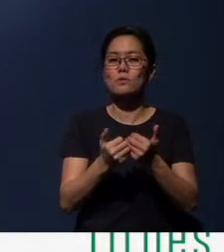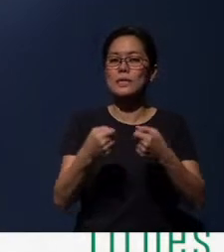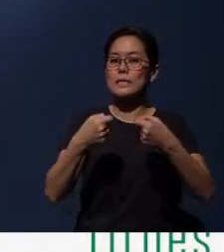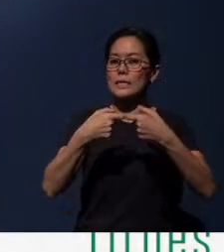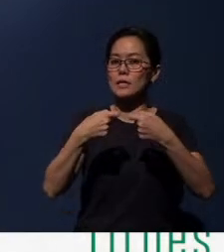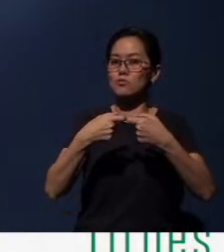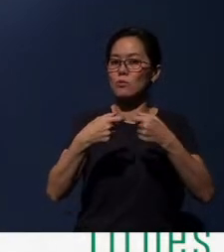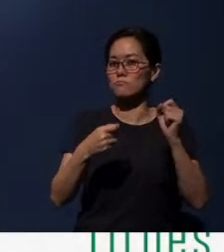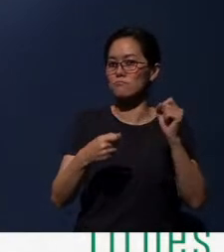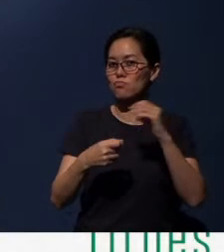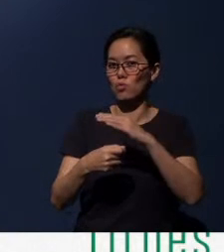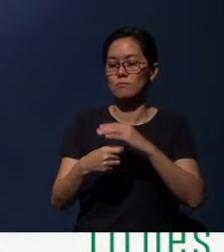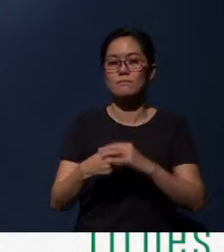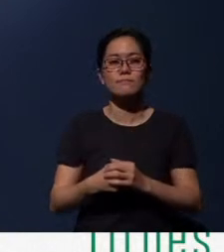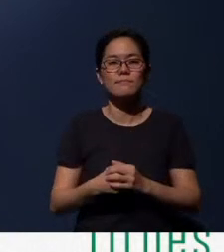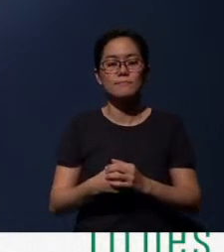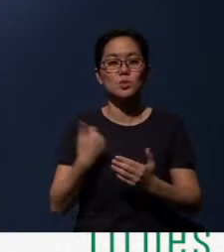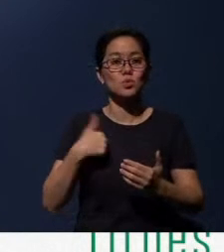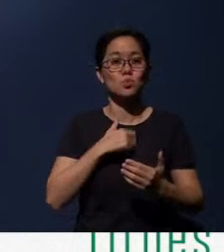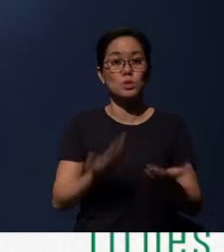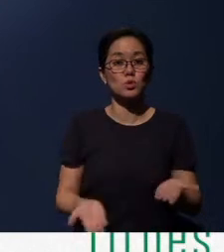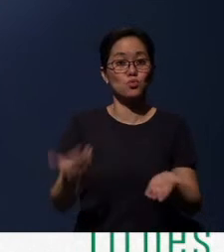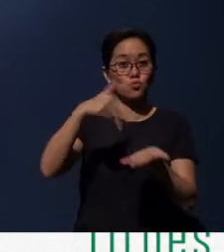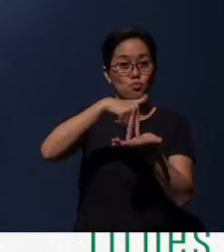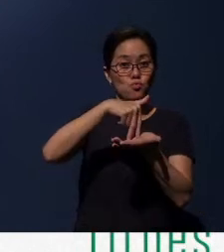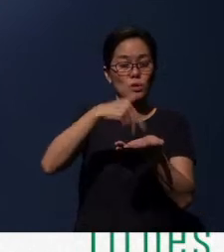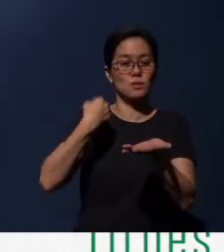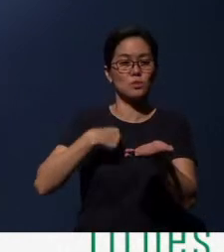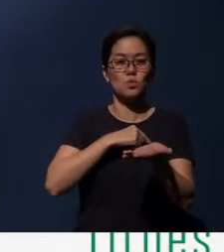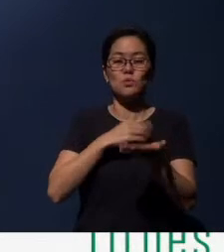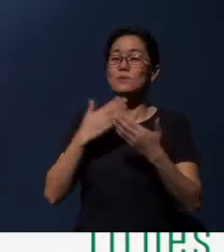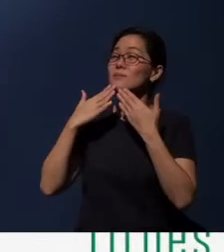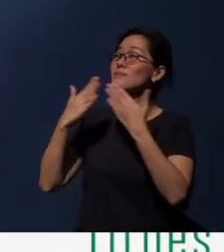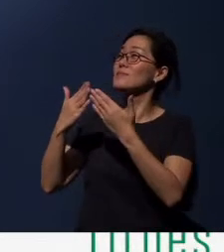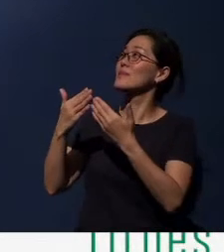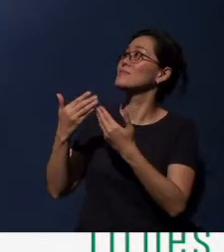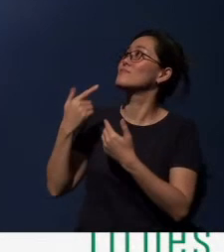Let us all rise as we give thanks for the tithes and offering.